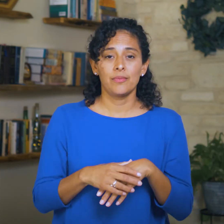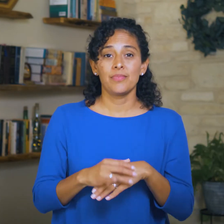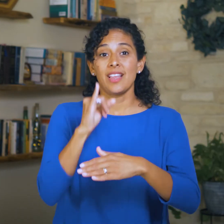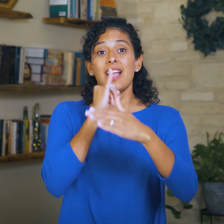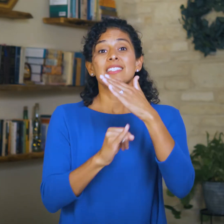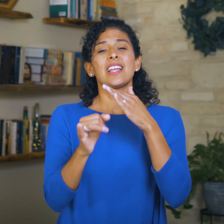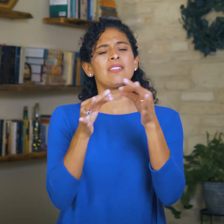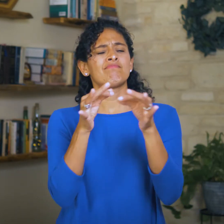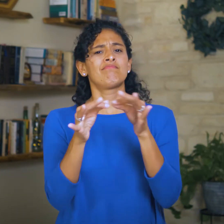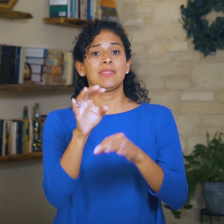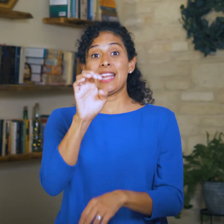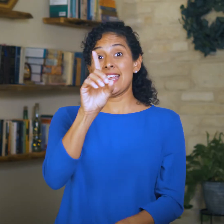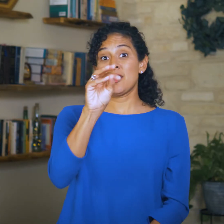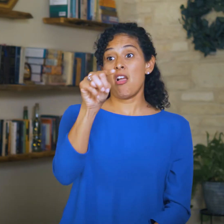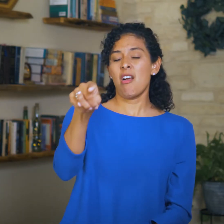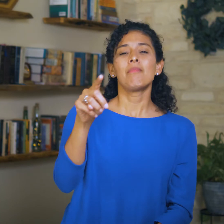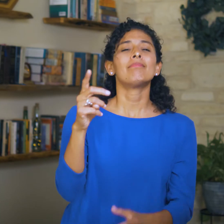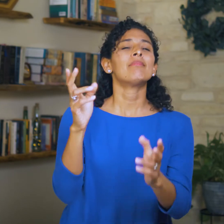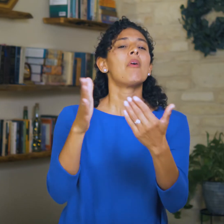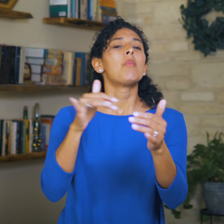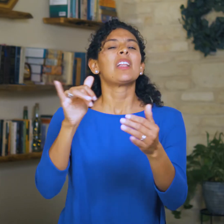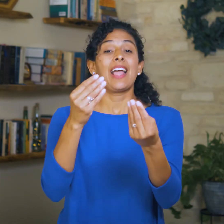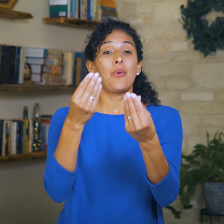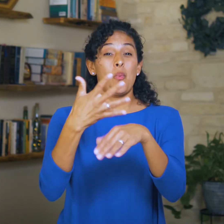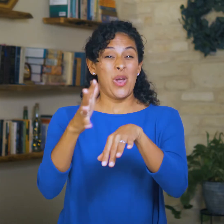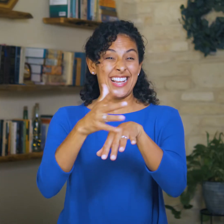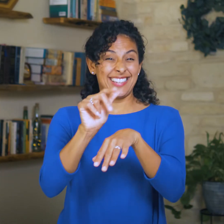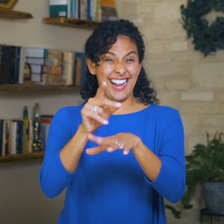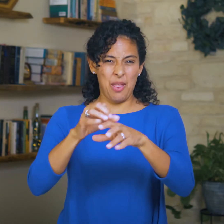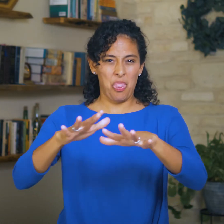Isaiah describes Edom as an abandoned wasteland